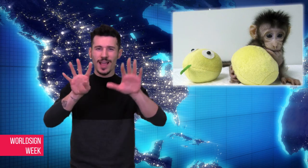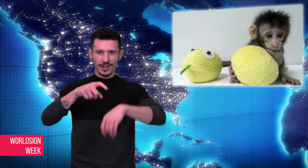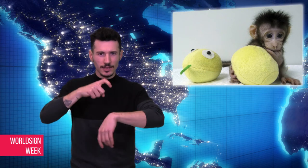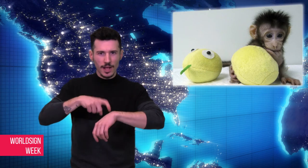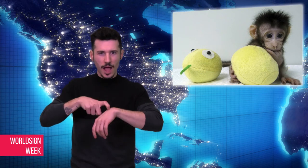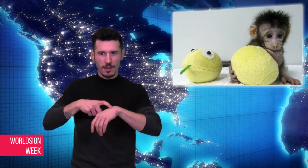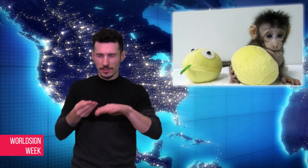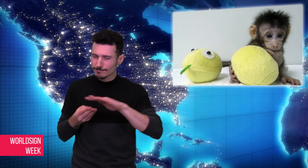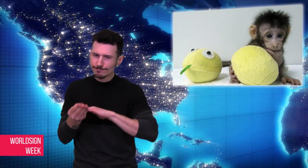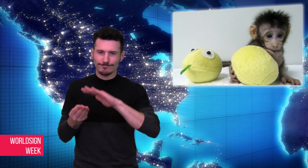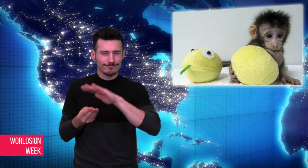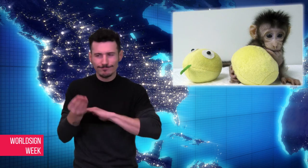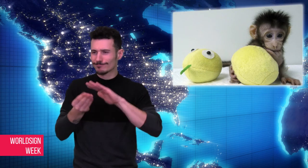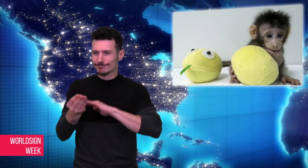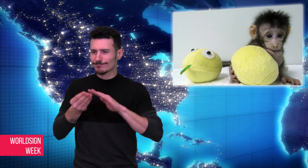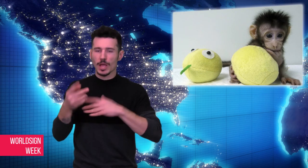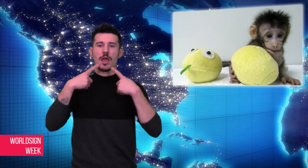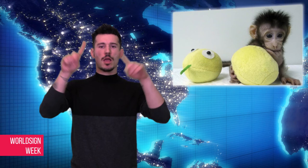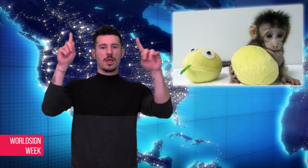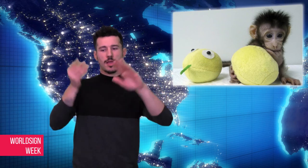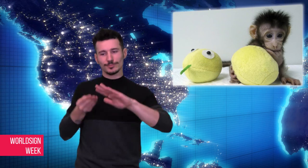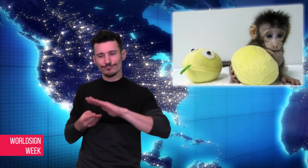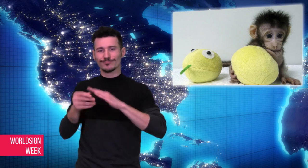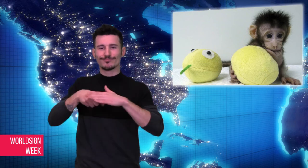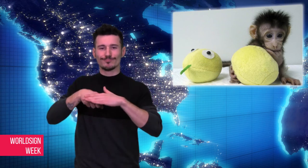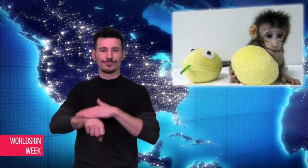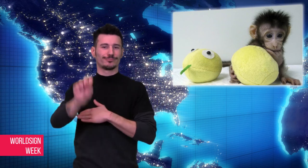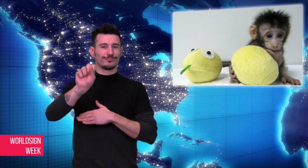is opposed to human cloning